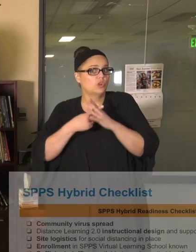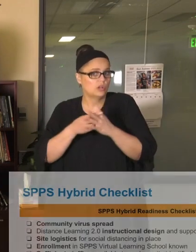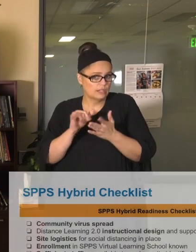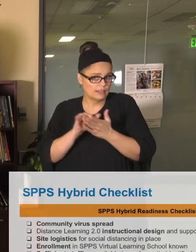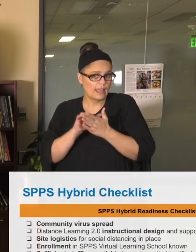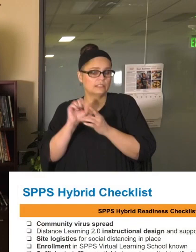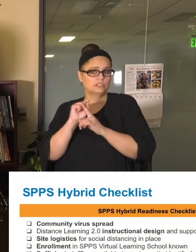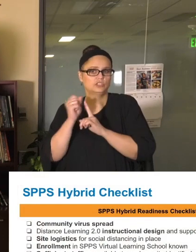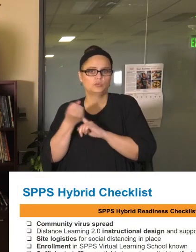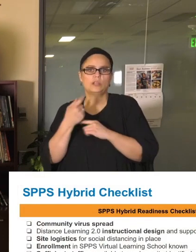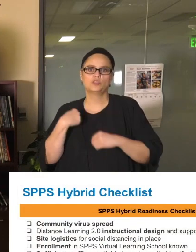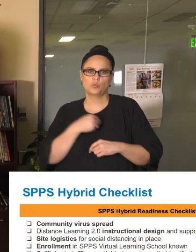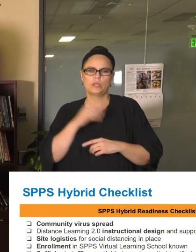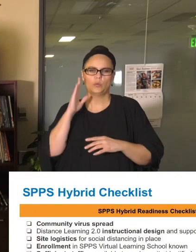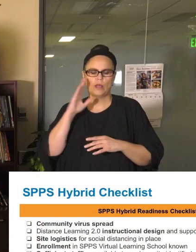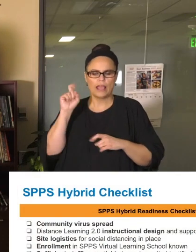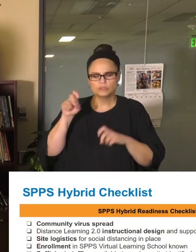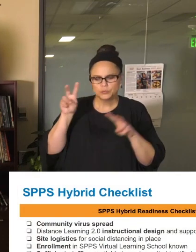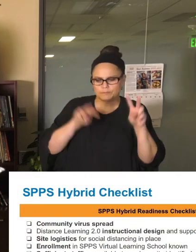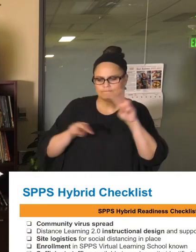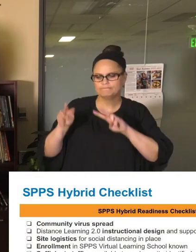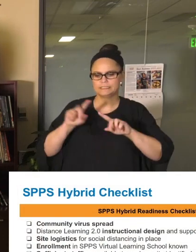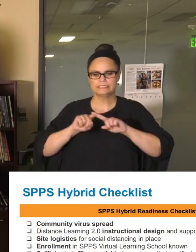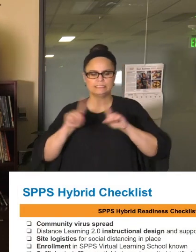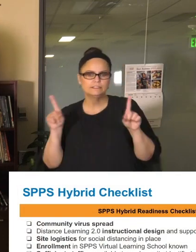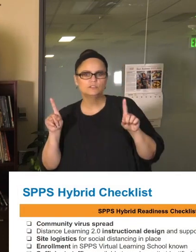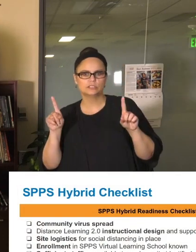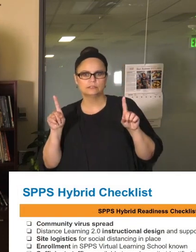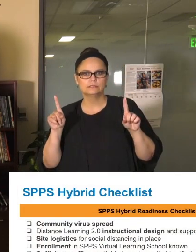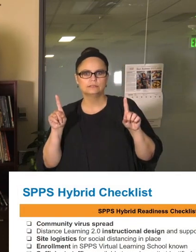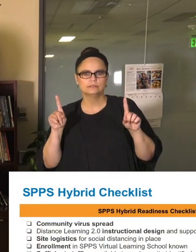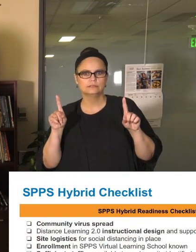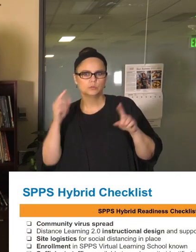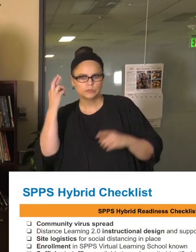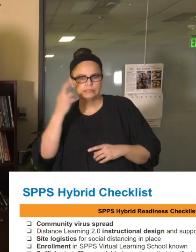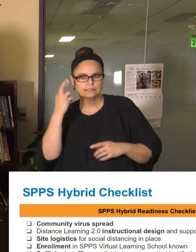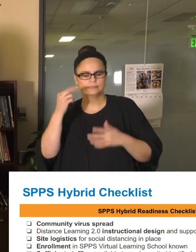several different factors. And just to give you a better idea of this, we have two dates on our calendar,.